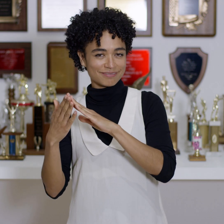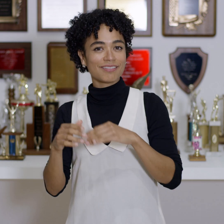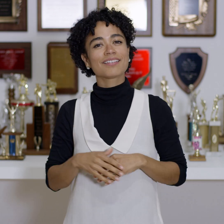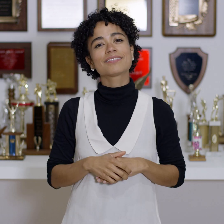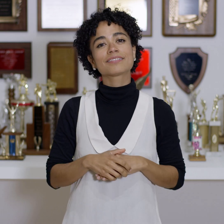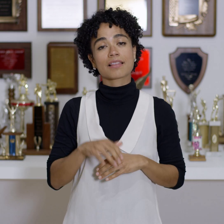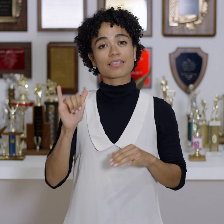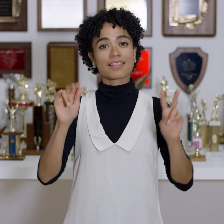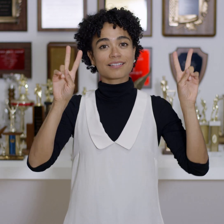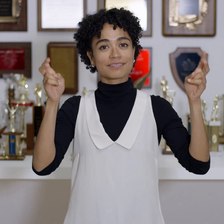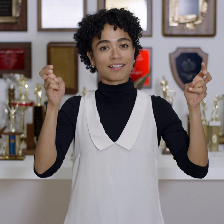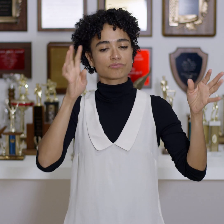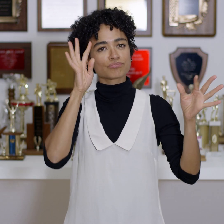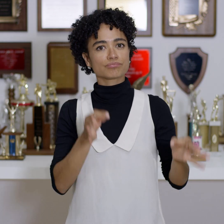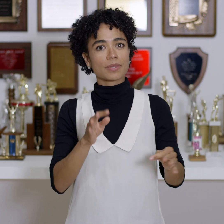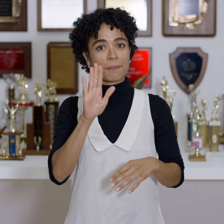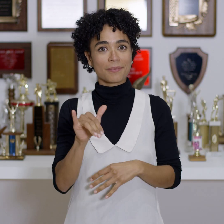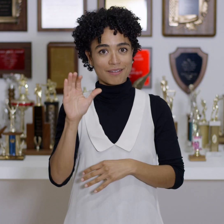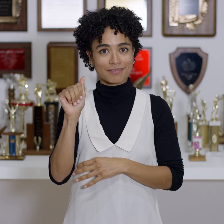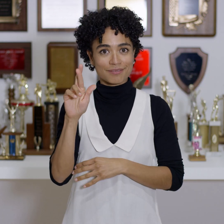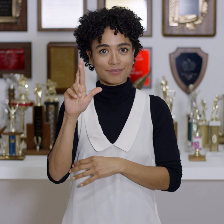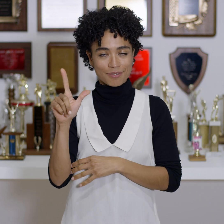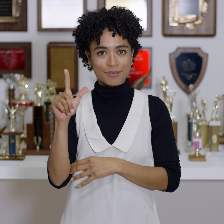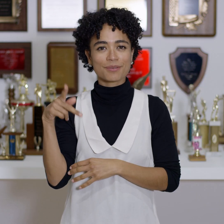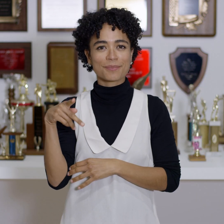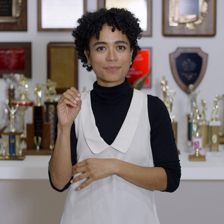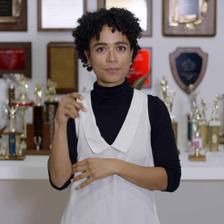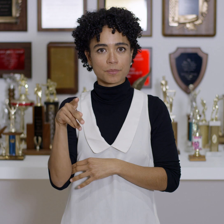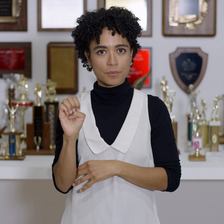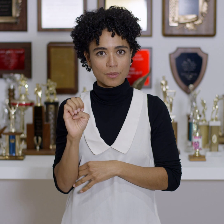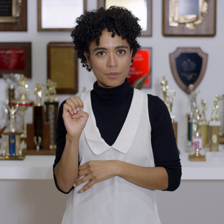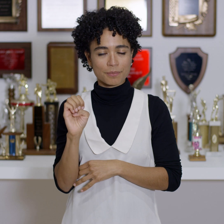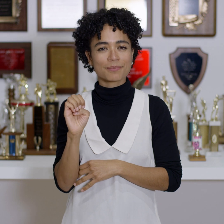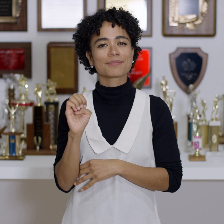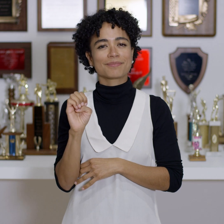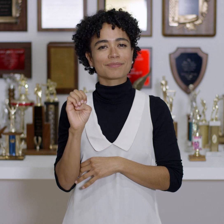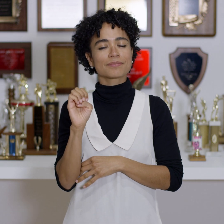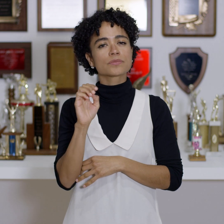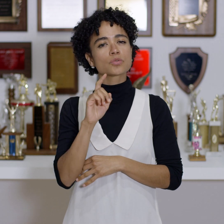That title was created by artist Carl Pope.